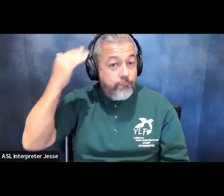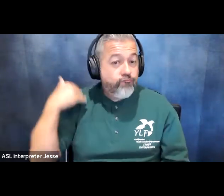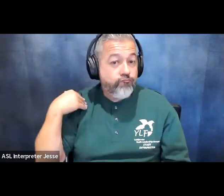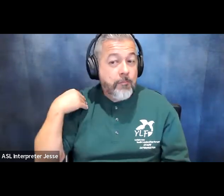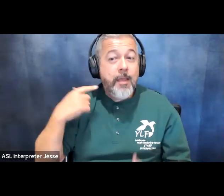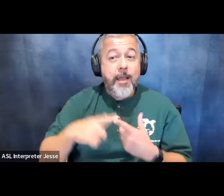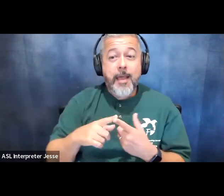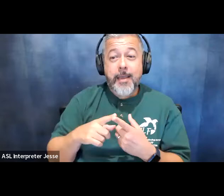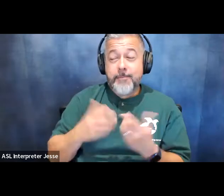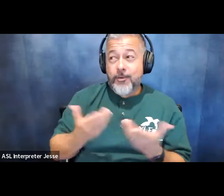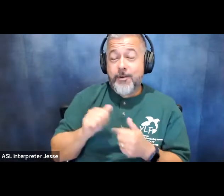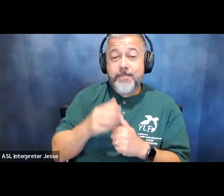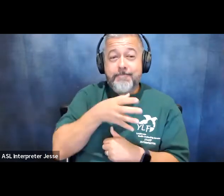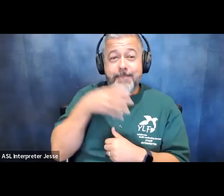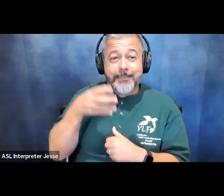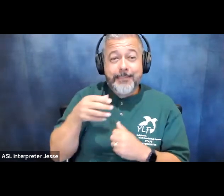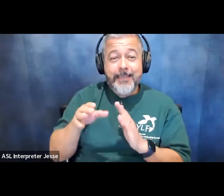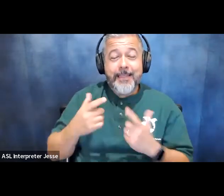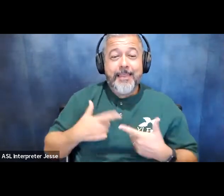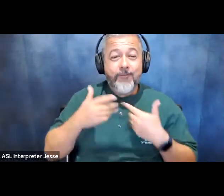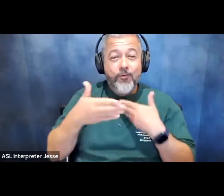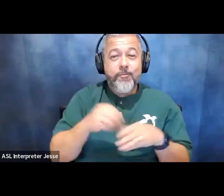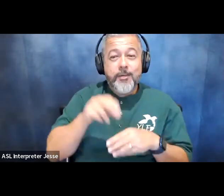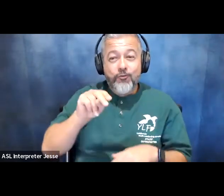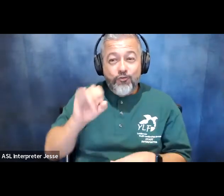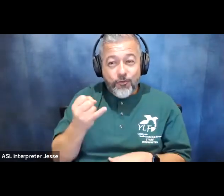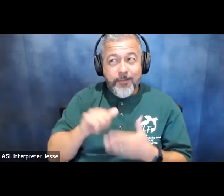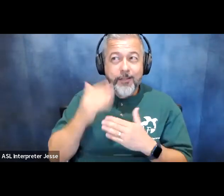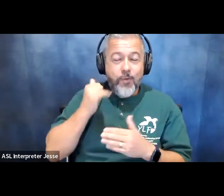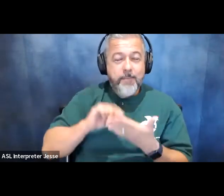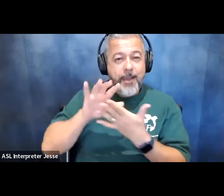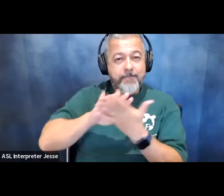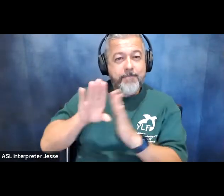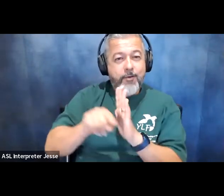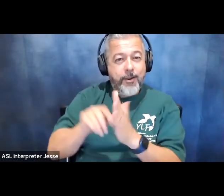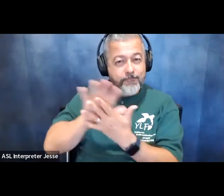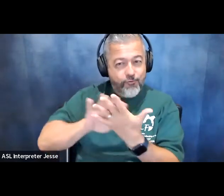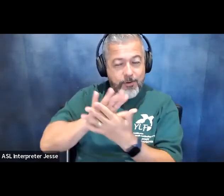room in new jersey which is why my background is blurred i am wearing tortoiseshell glasses